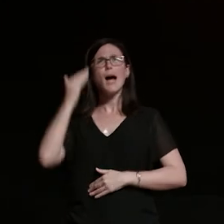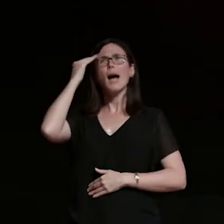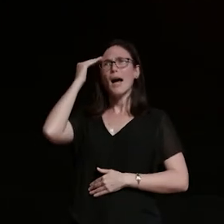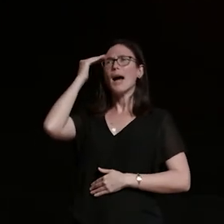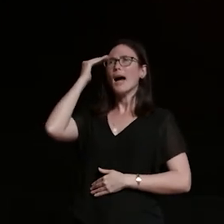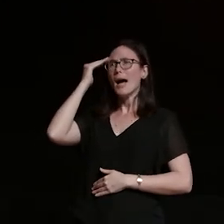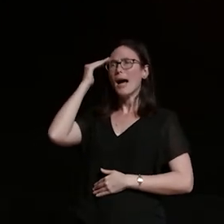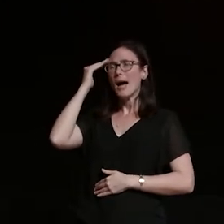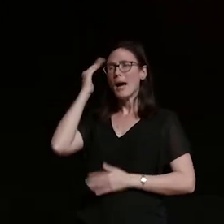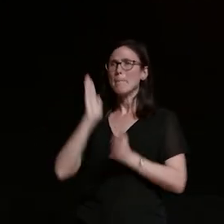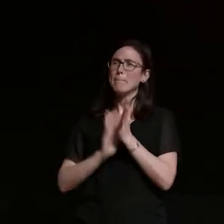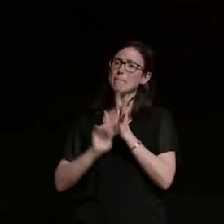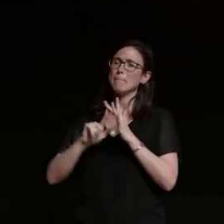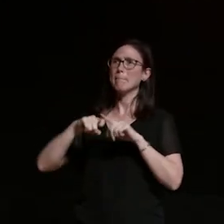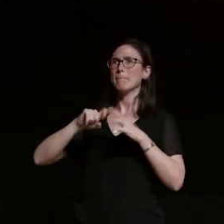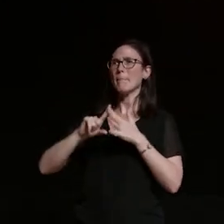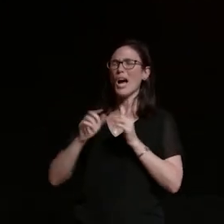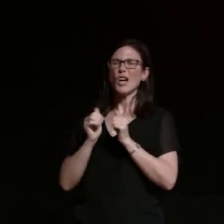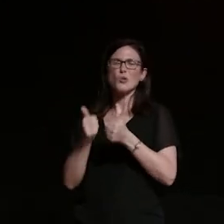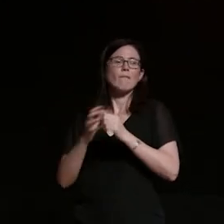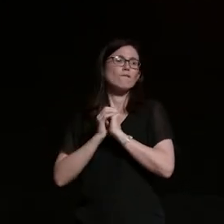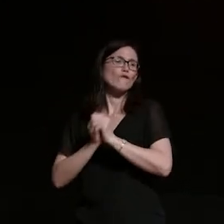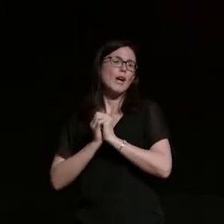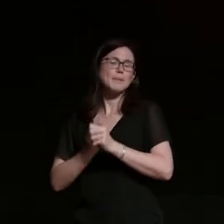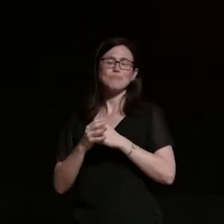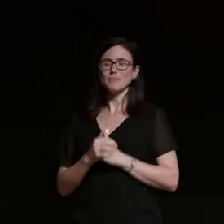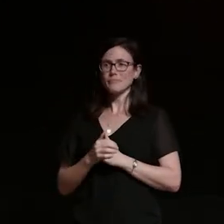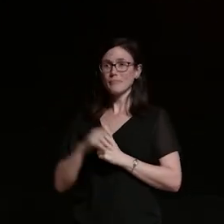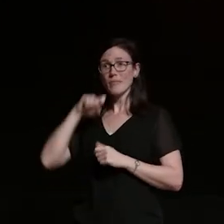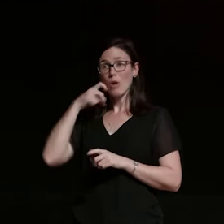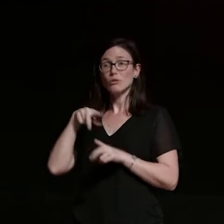mike who's always been a good friend to us and we'll just fall right off his bike hop right